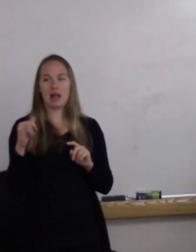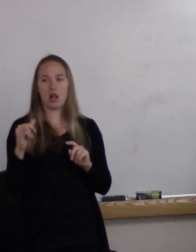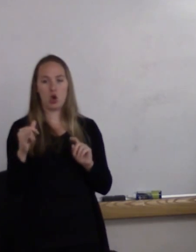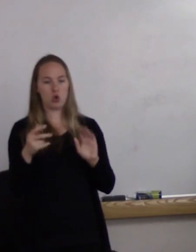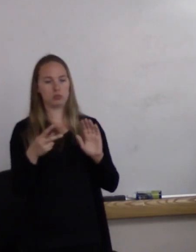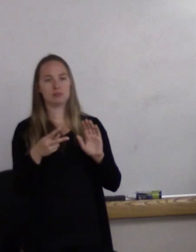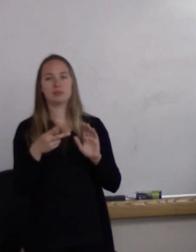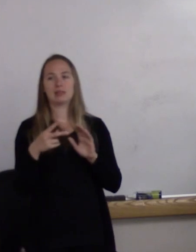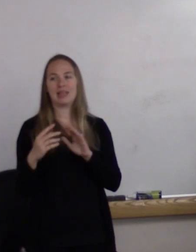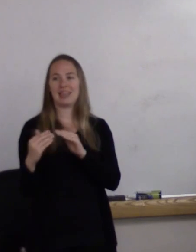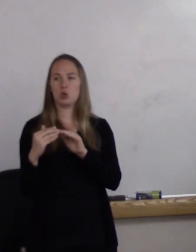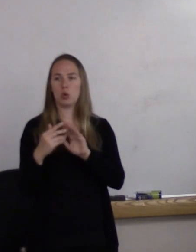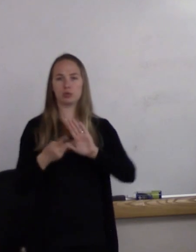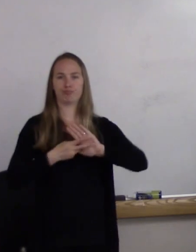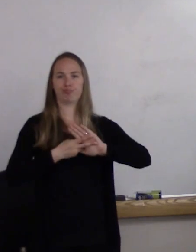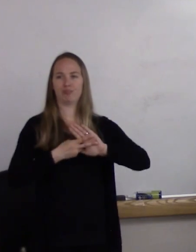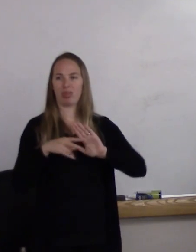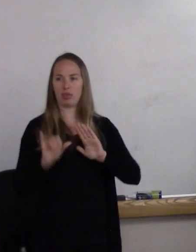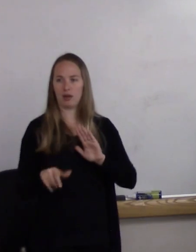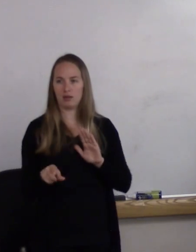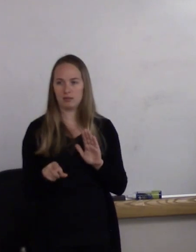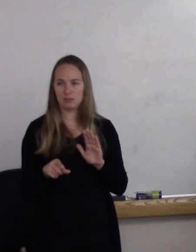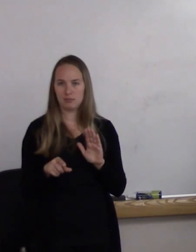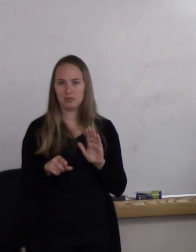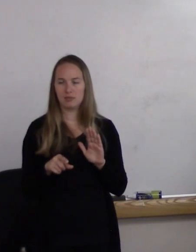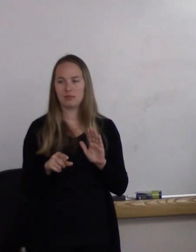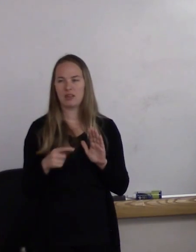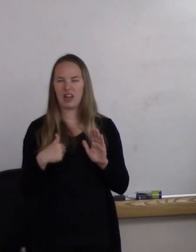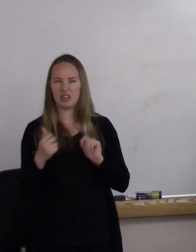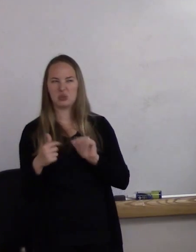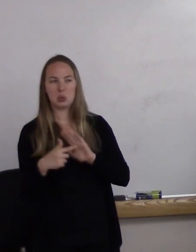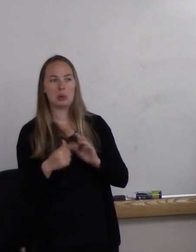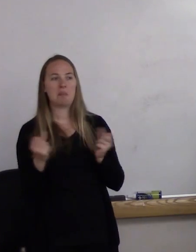but I'll pull it out. Many people don't really know what that symbol is